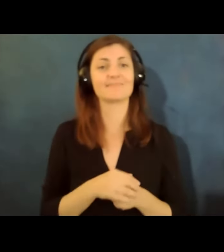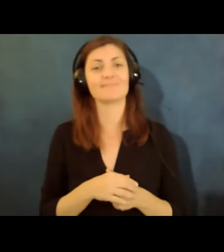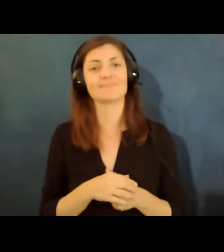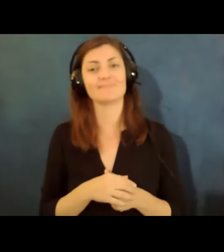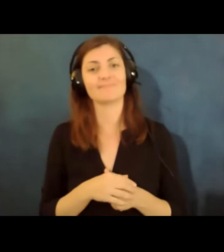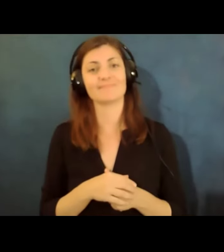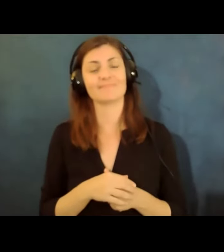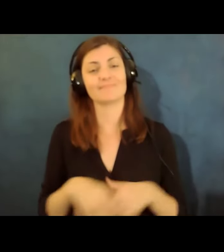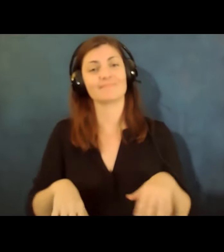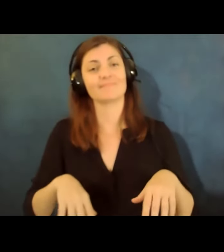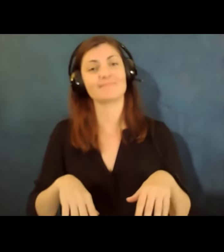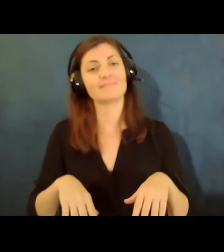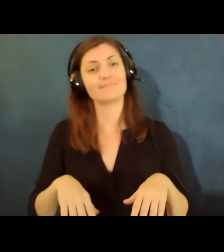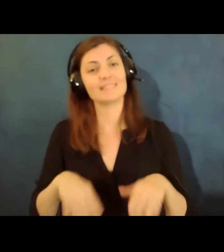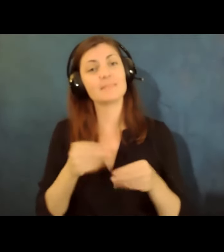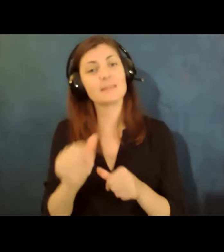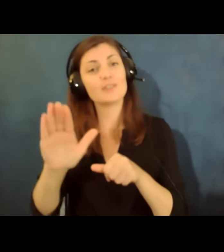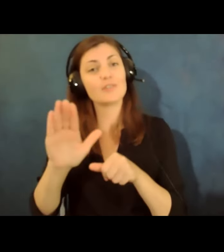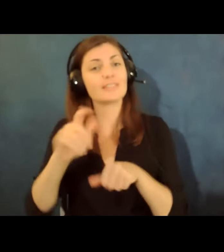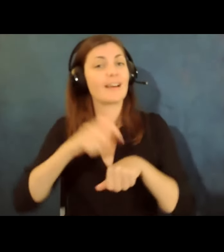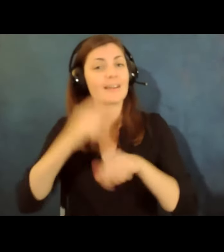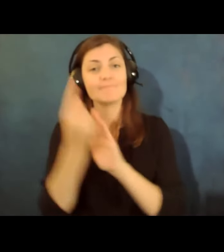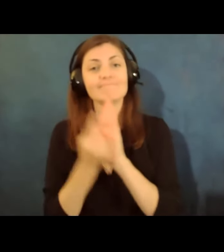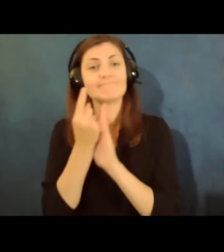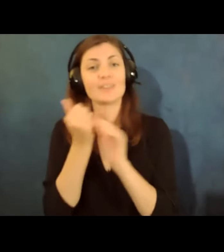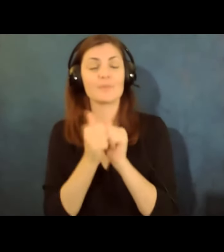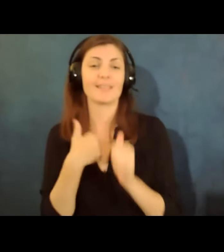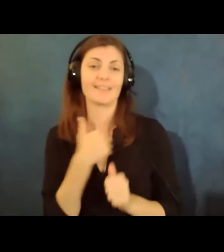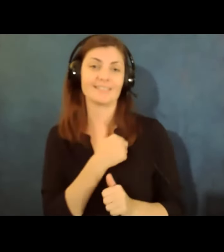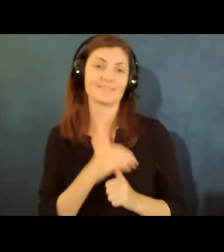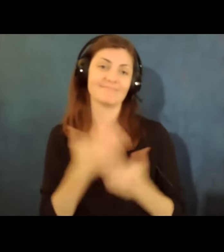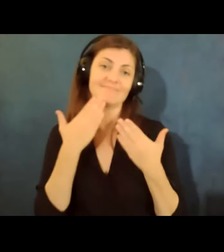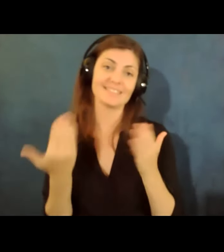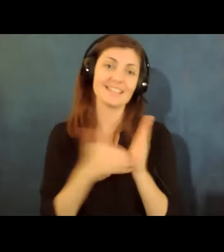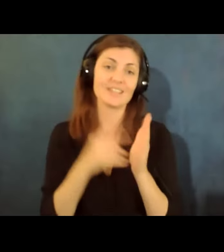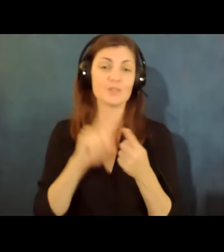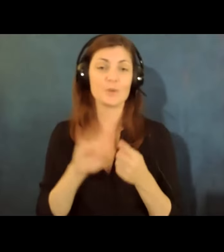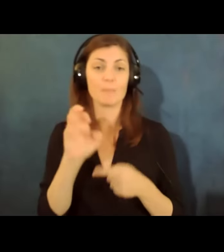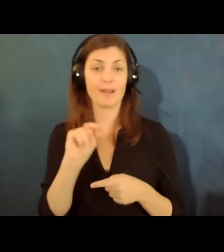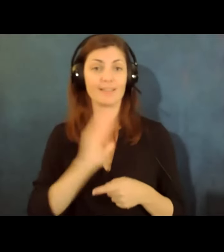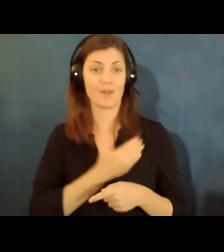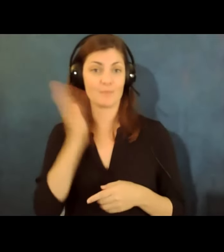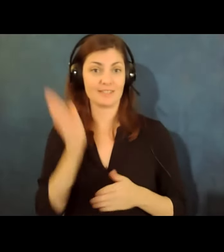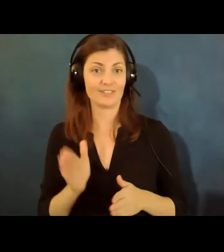of your afternoon with us and and thanks again to uh brian our presenter chanel our